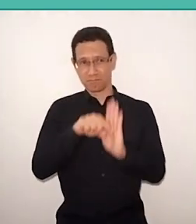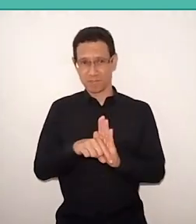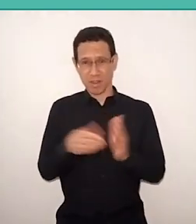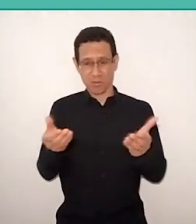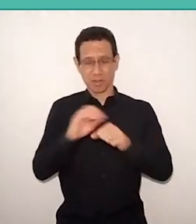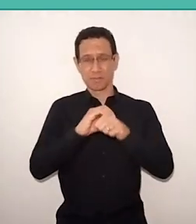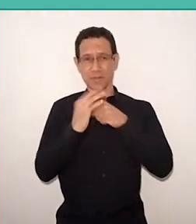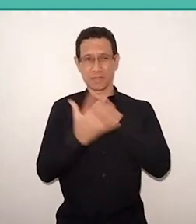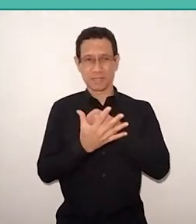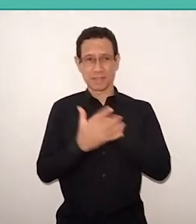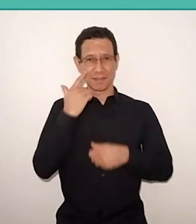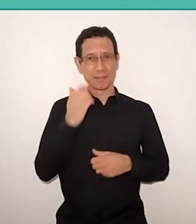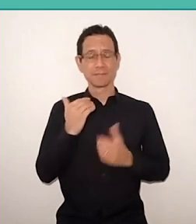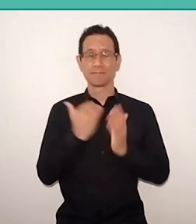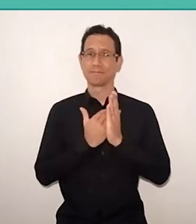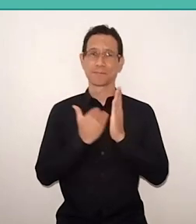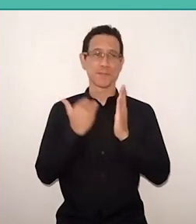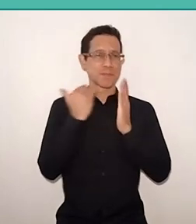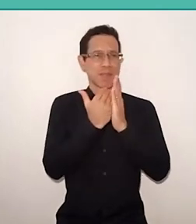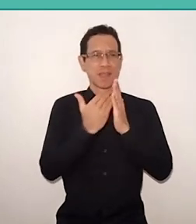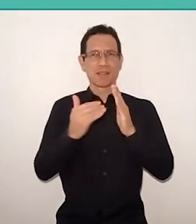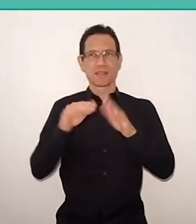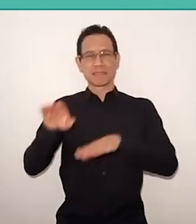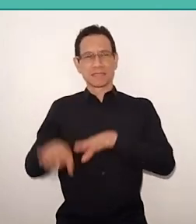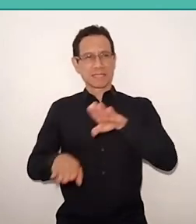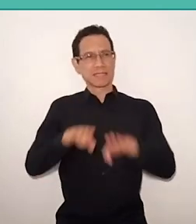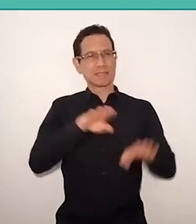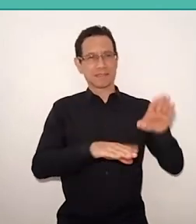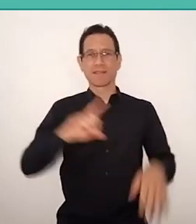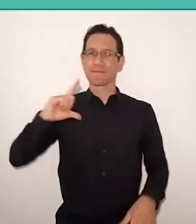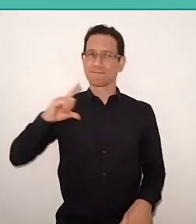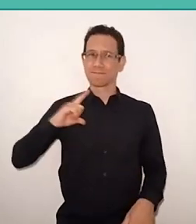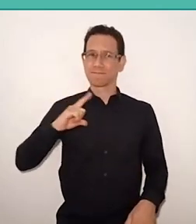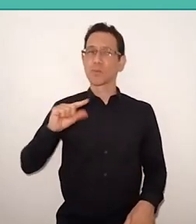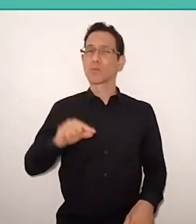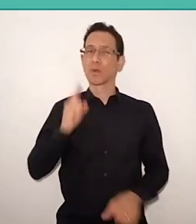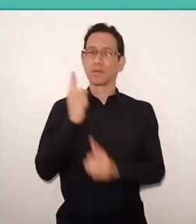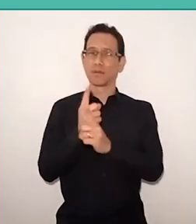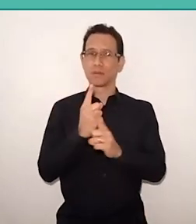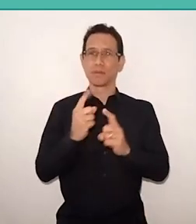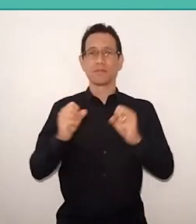to add to the scenario of inequality that we already had, still brings the possibility